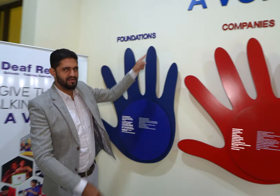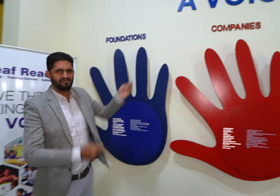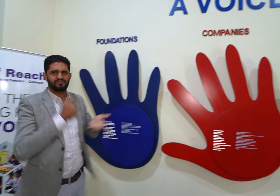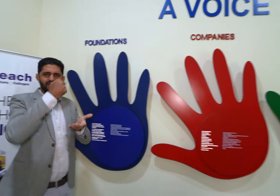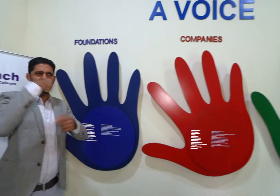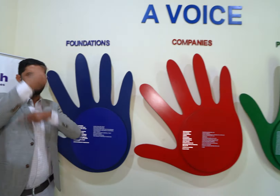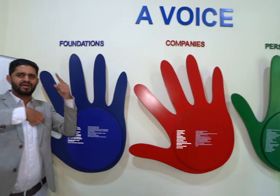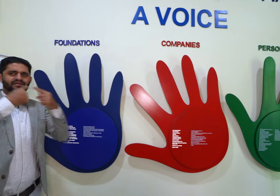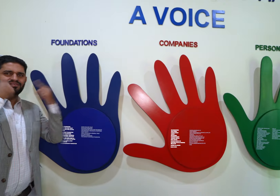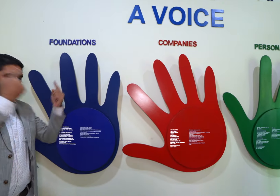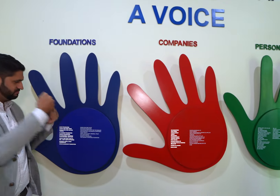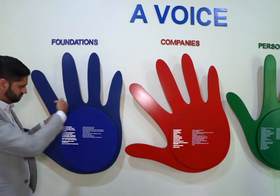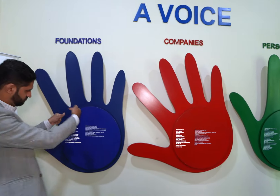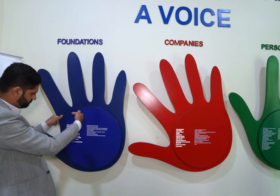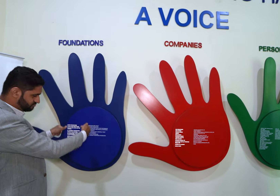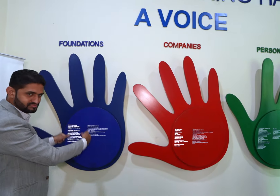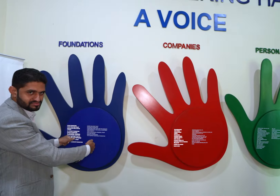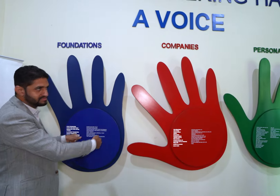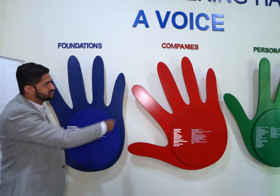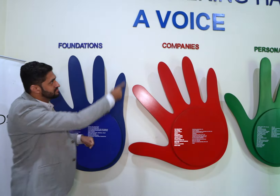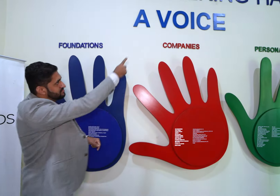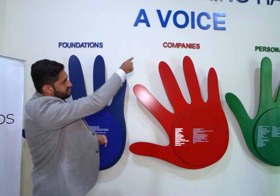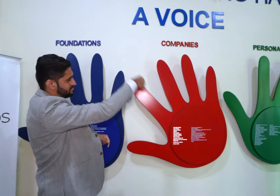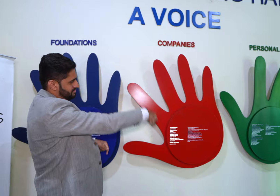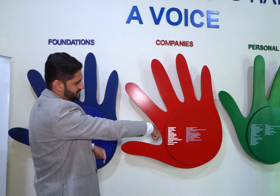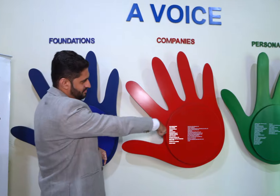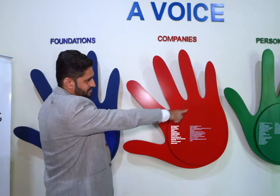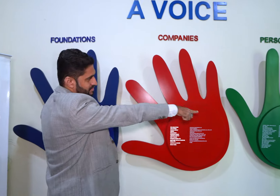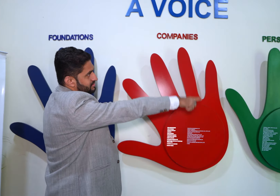This is another display of our donors.